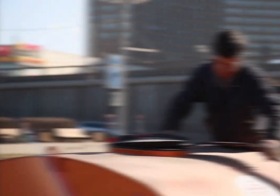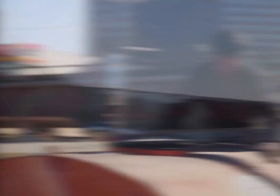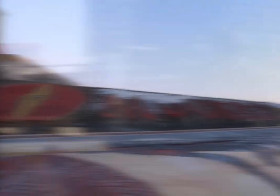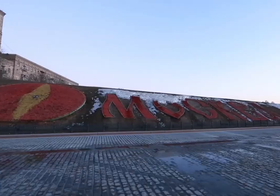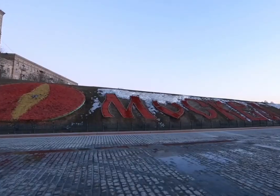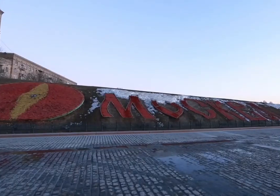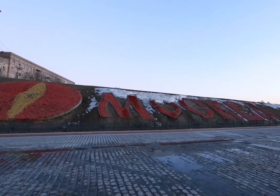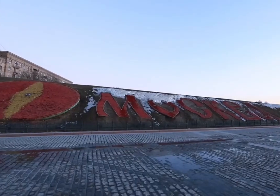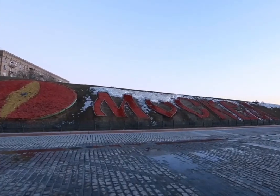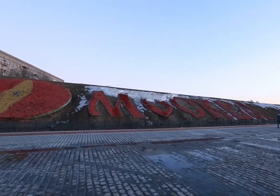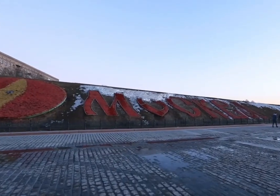(Victory Park)